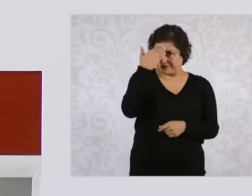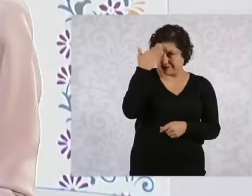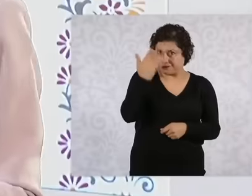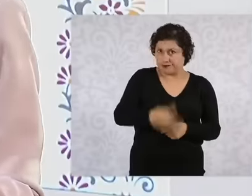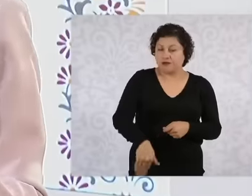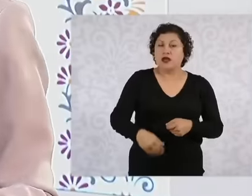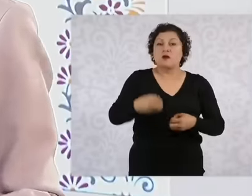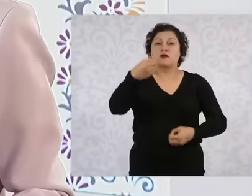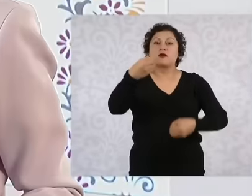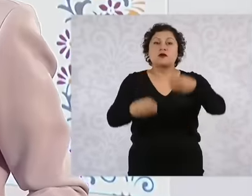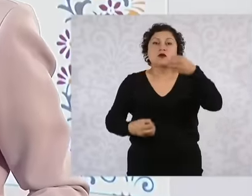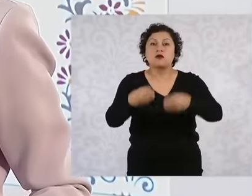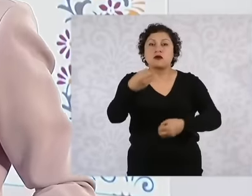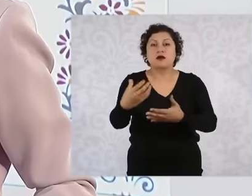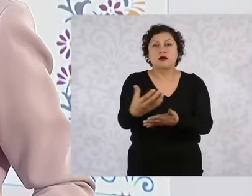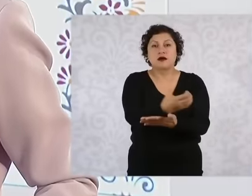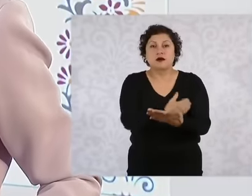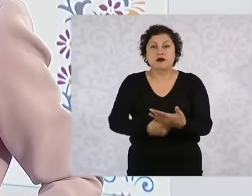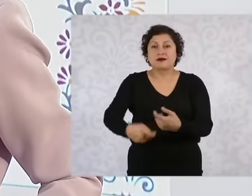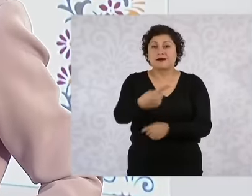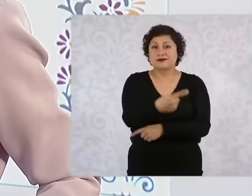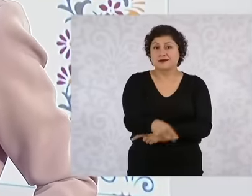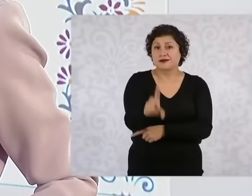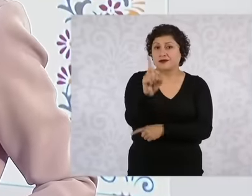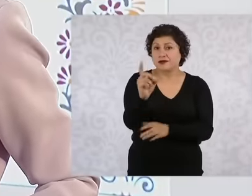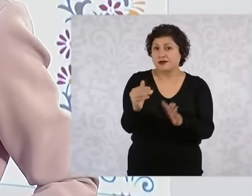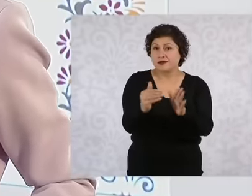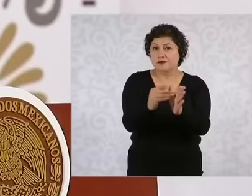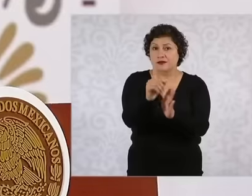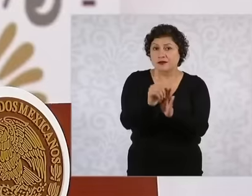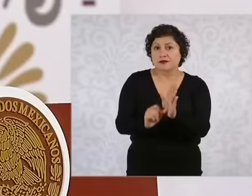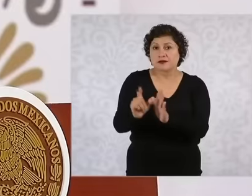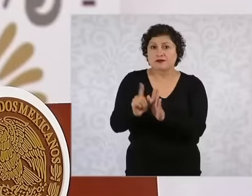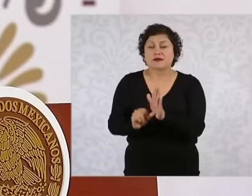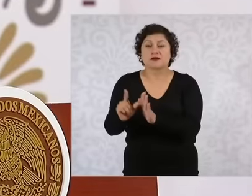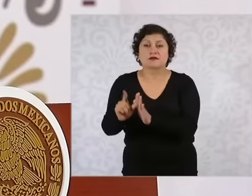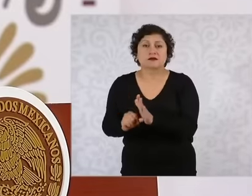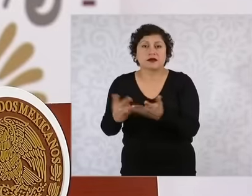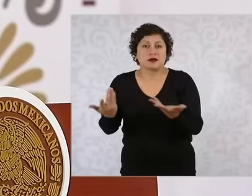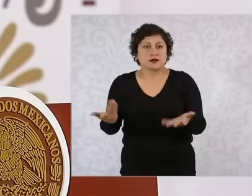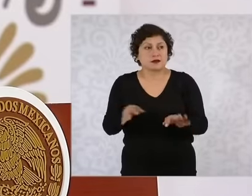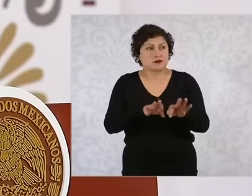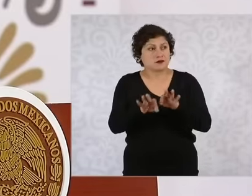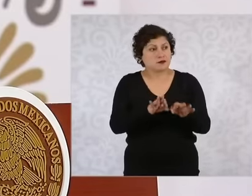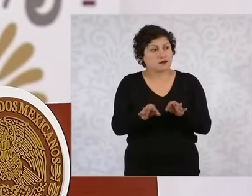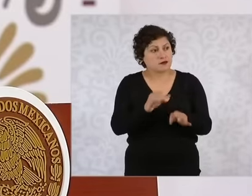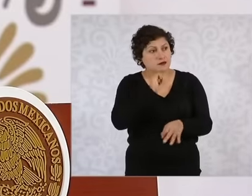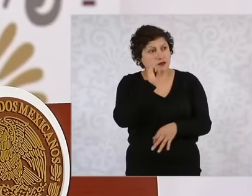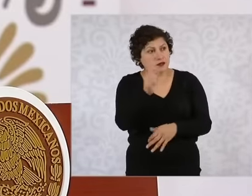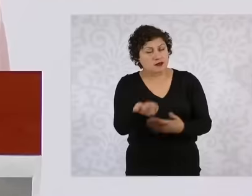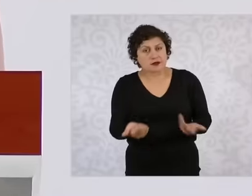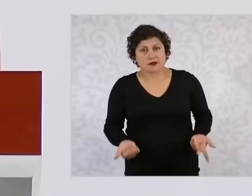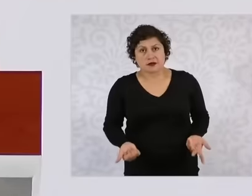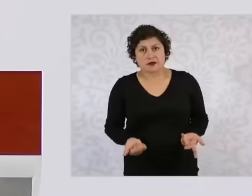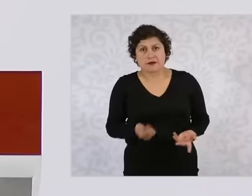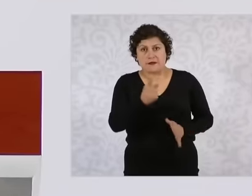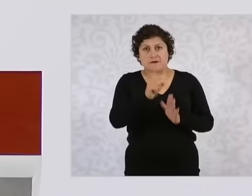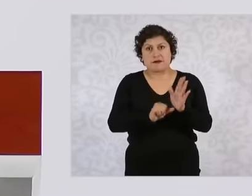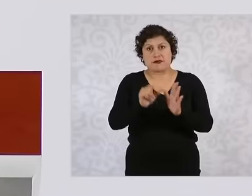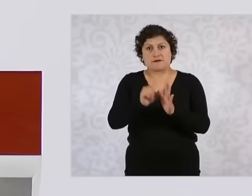of them 130,000 pesos per month, they continue to earn their 130,000 pesos per month but they are unemployed.